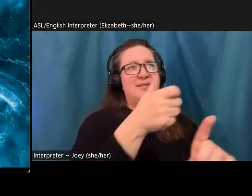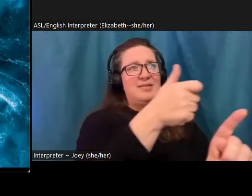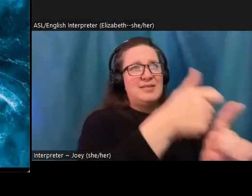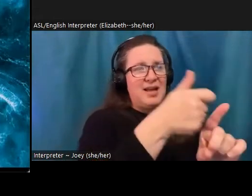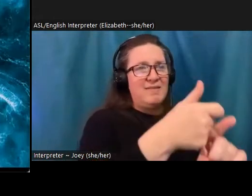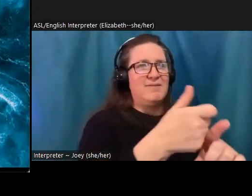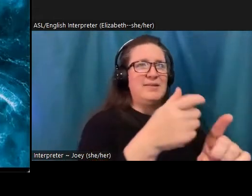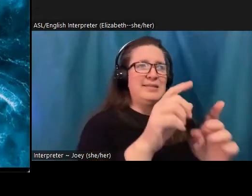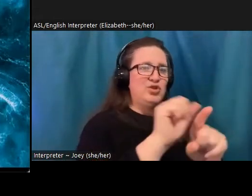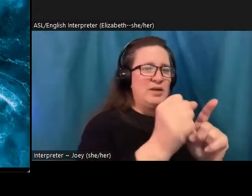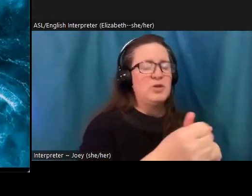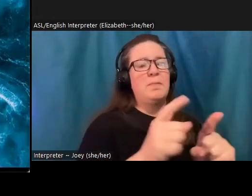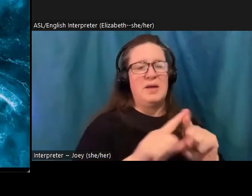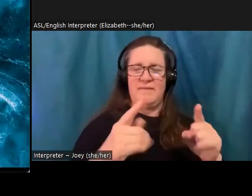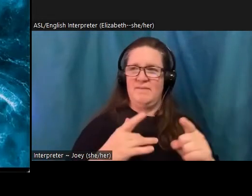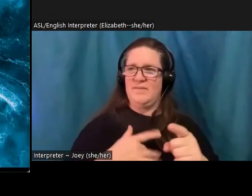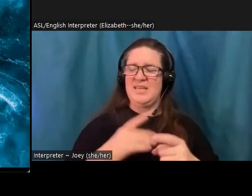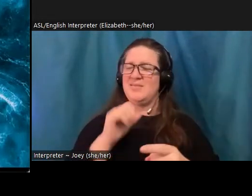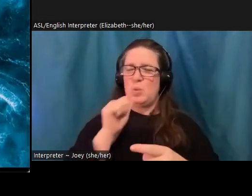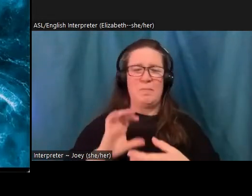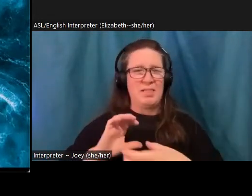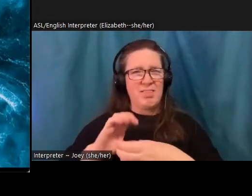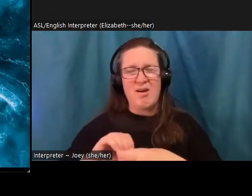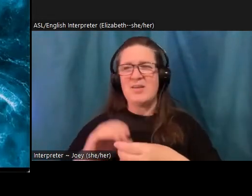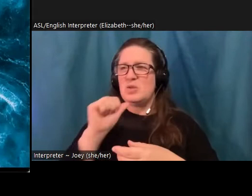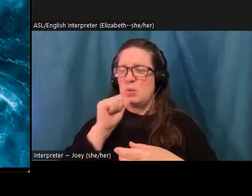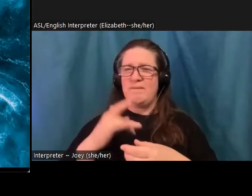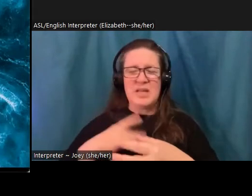difficulty. And that sense of fellowship we crave can actually